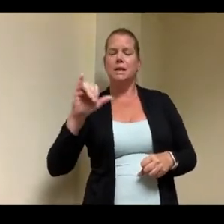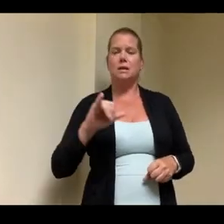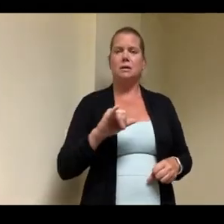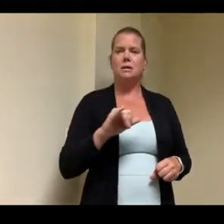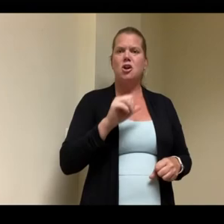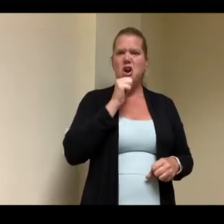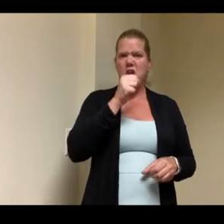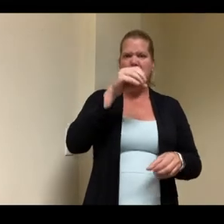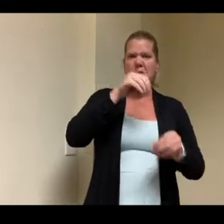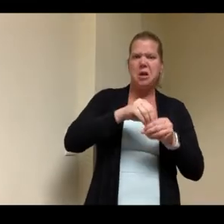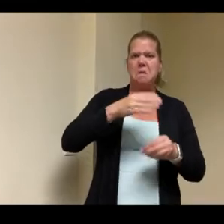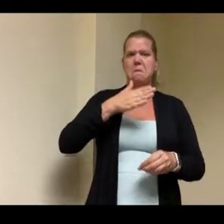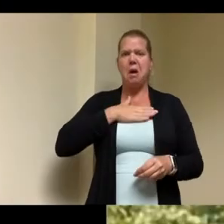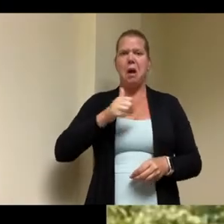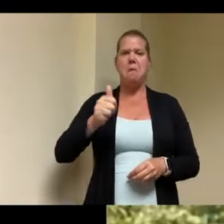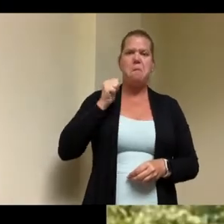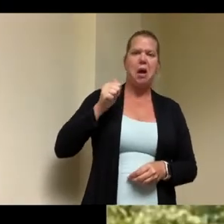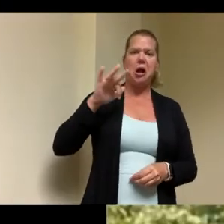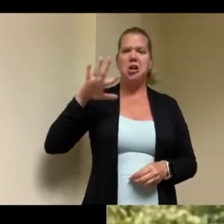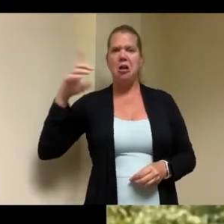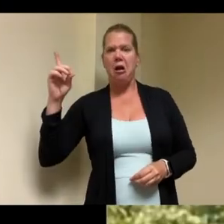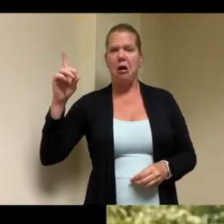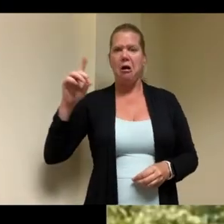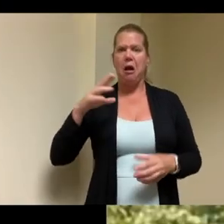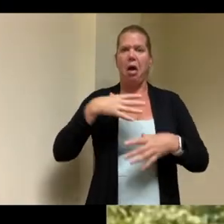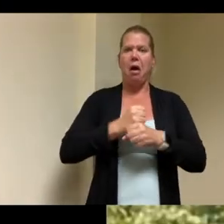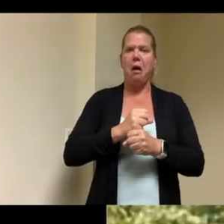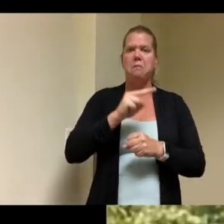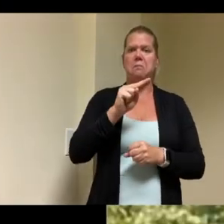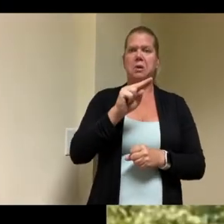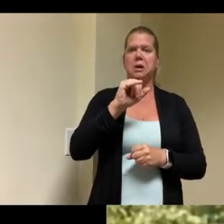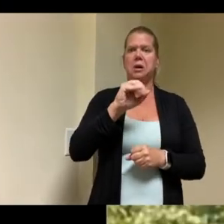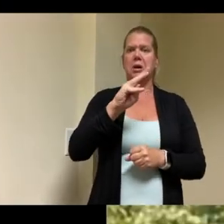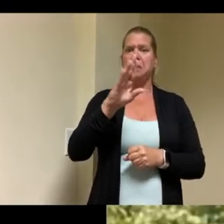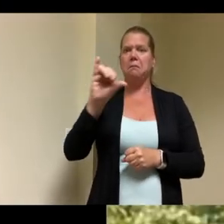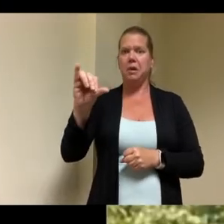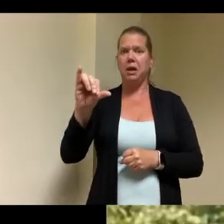but for the most part those days have gone in my rear view mirror but once in